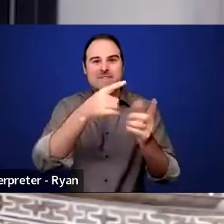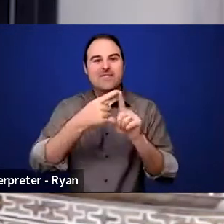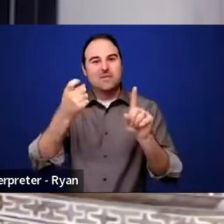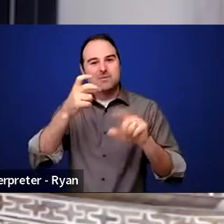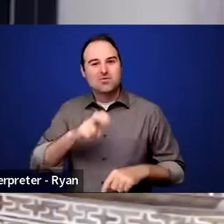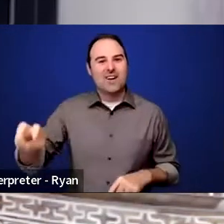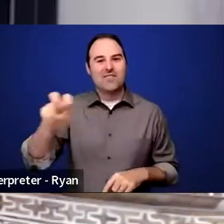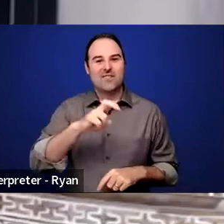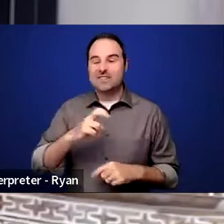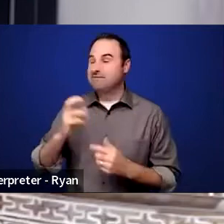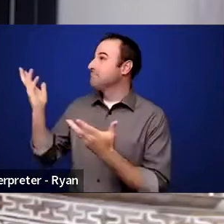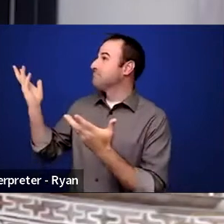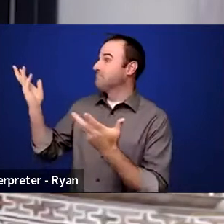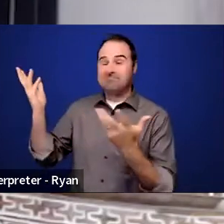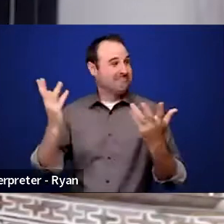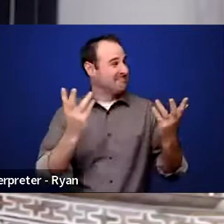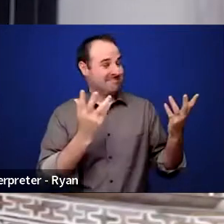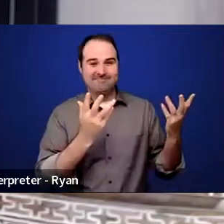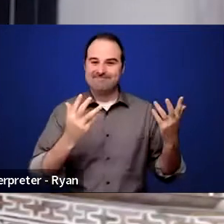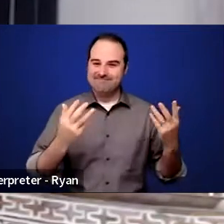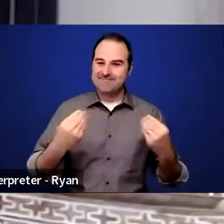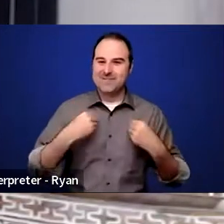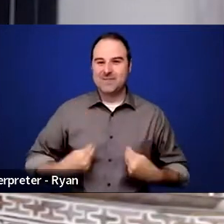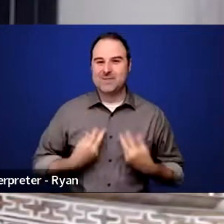October is National Disability Employment Awareness Month.